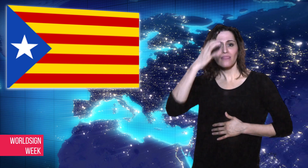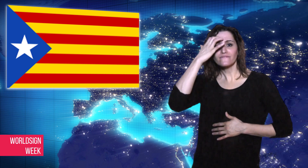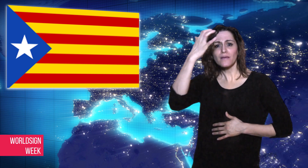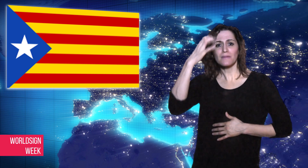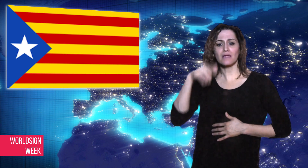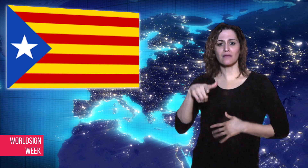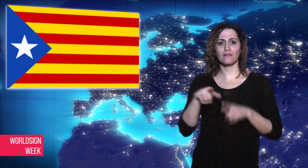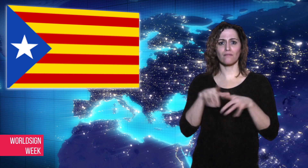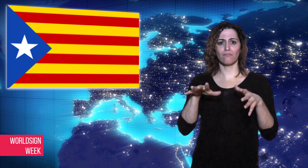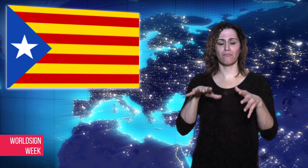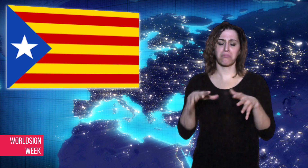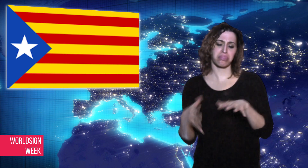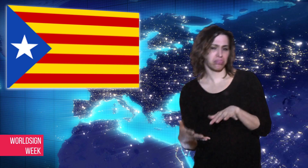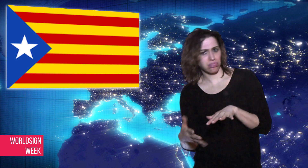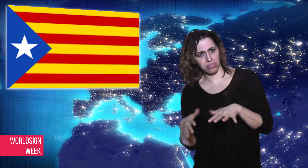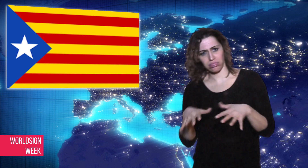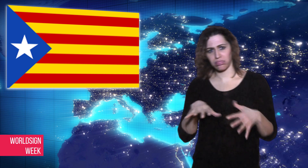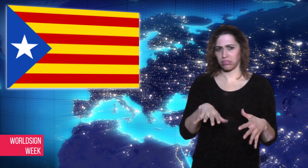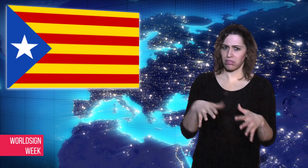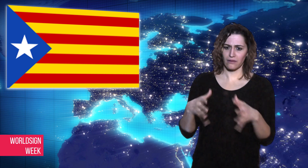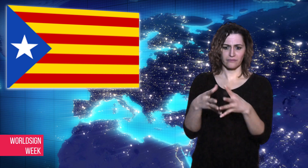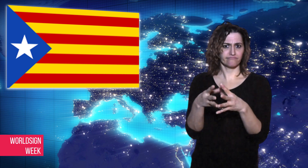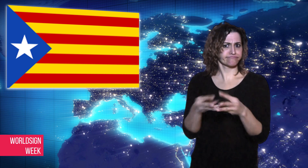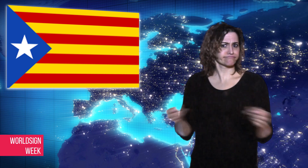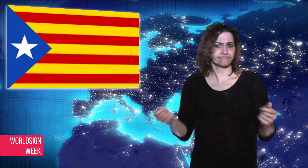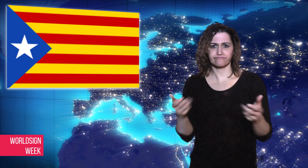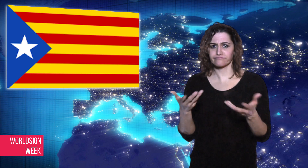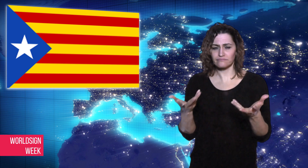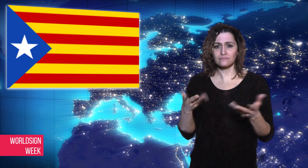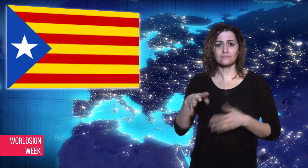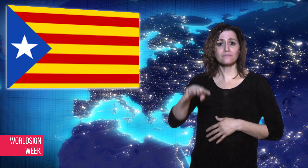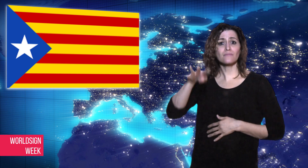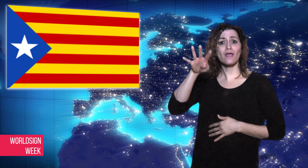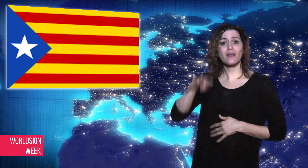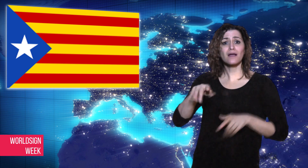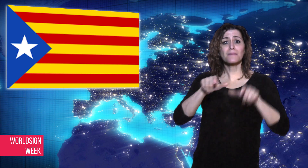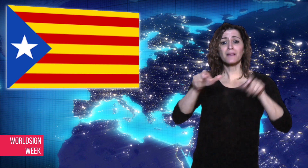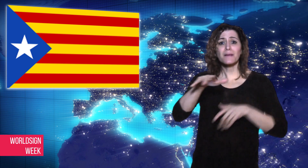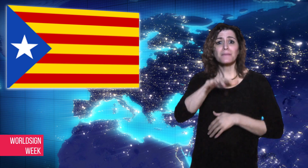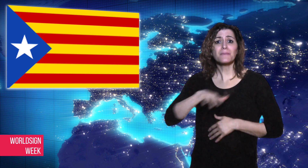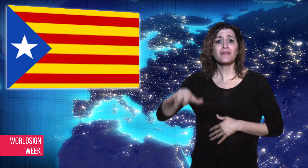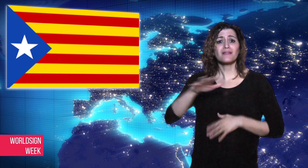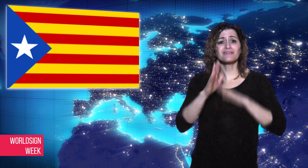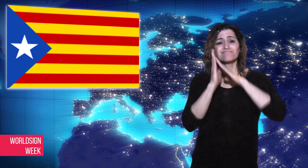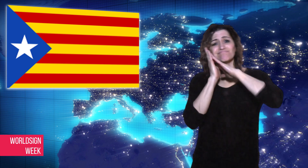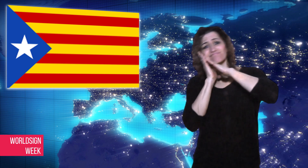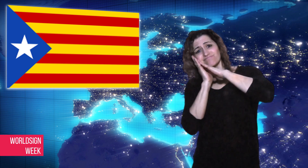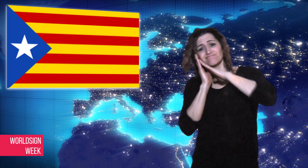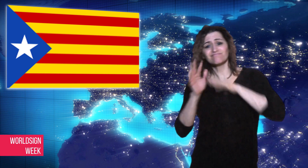now in limbo, Catalan residents are